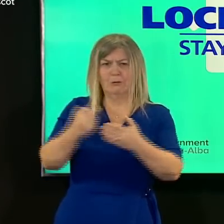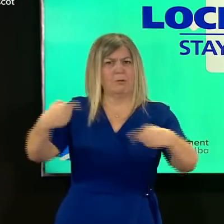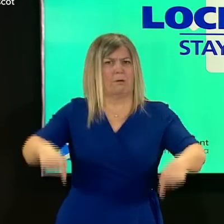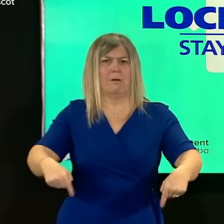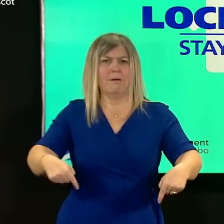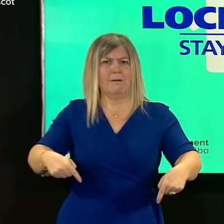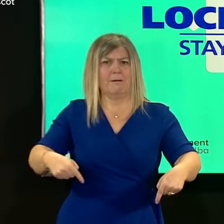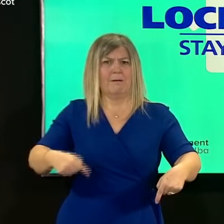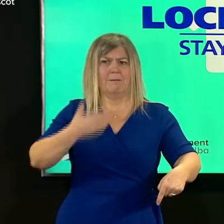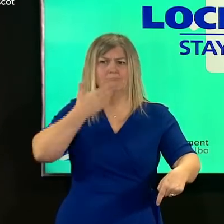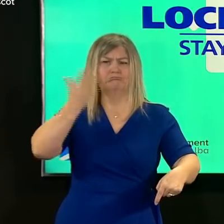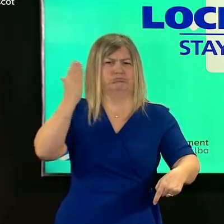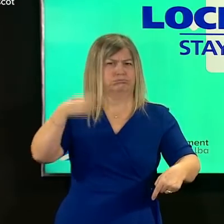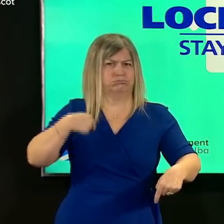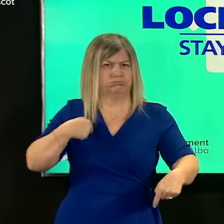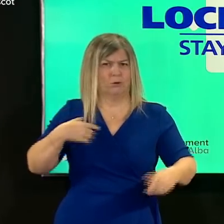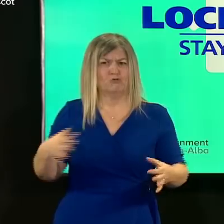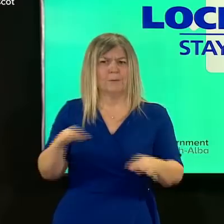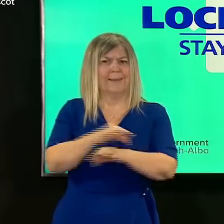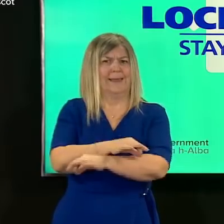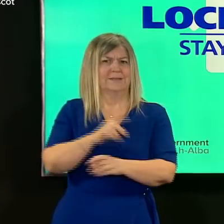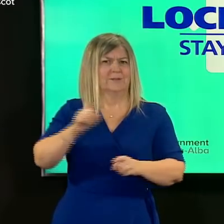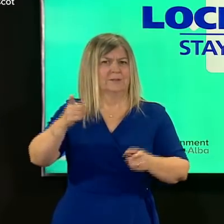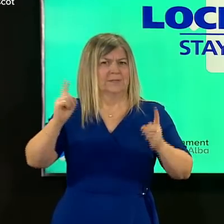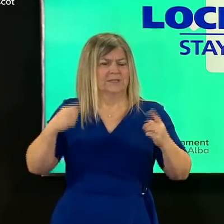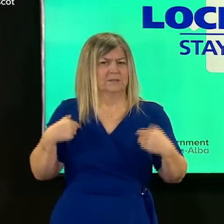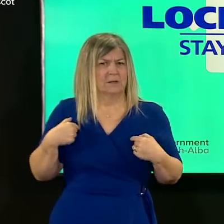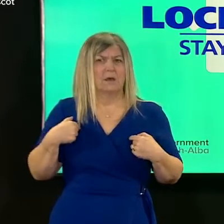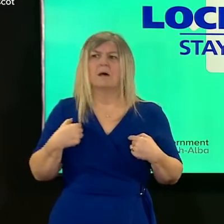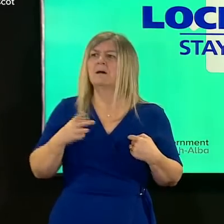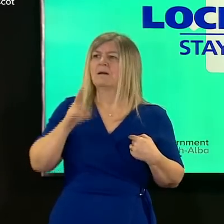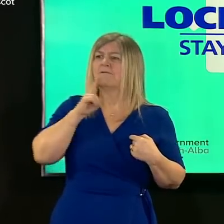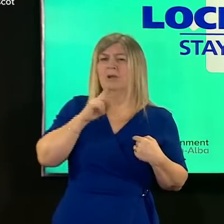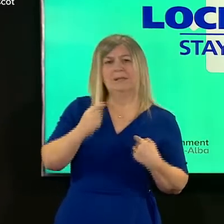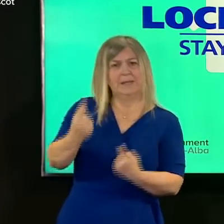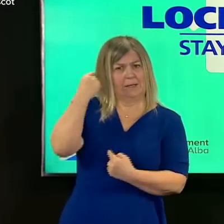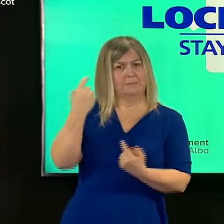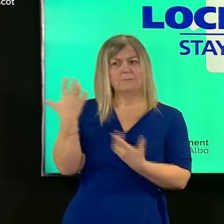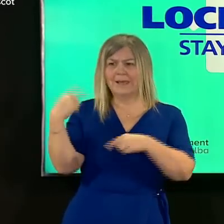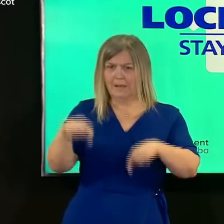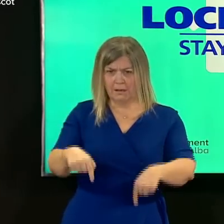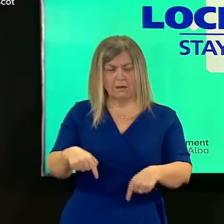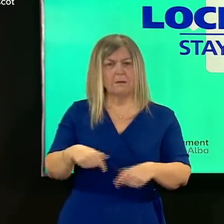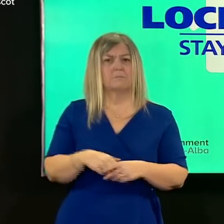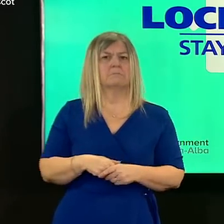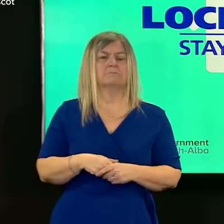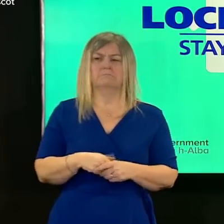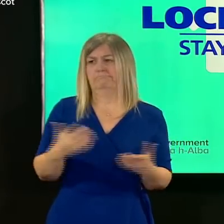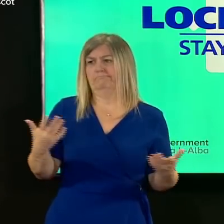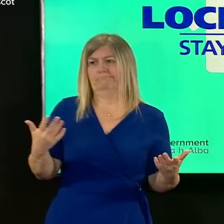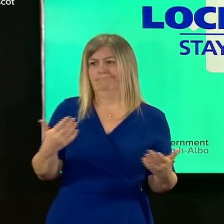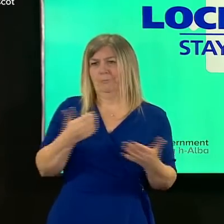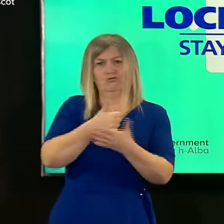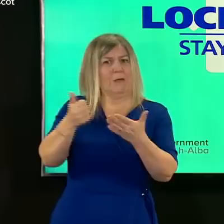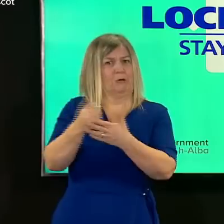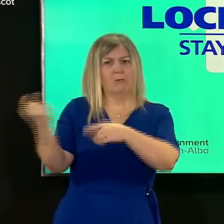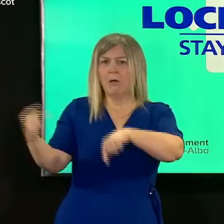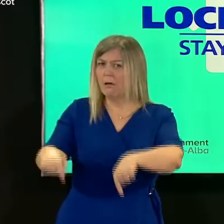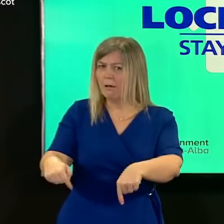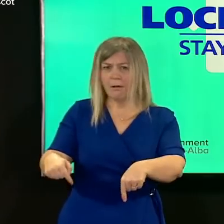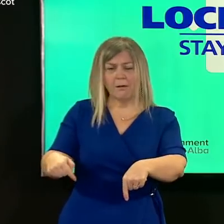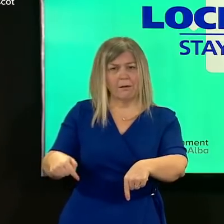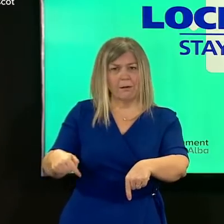uh i was uh undertook the briefing on friday uh have done briefings since the start of all of this